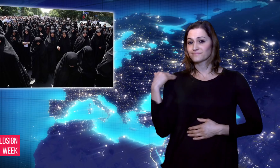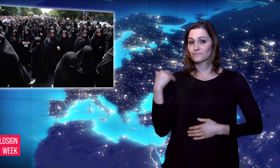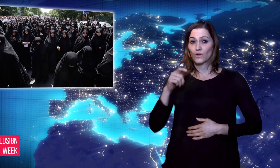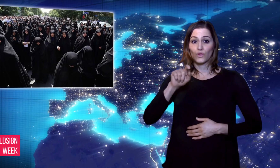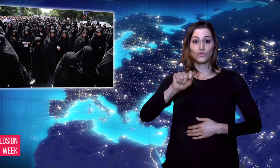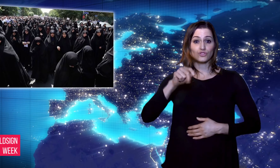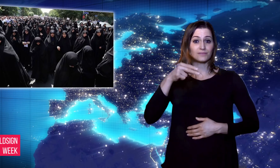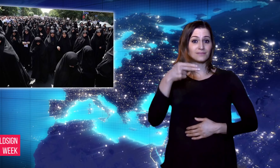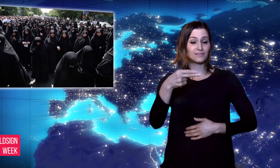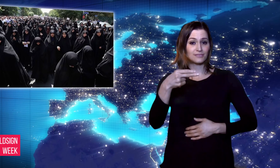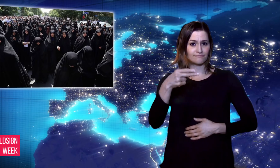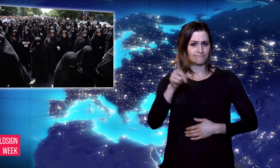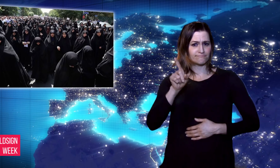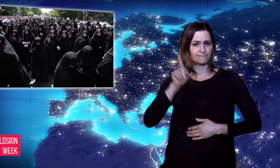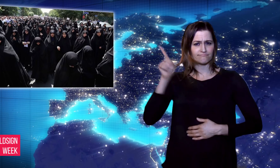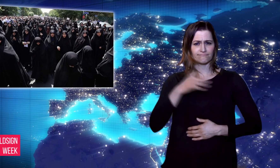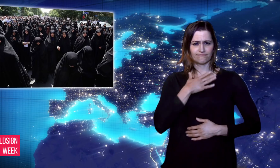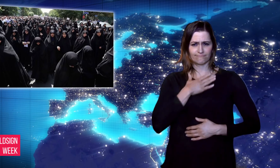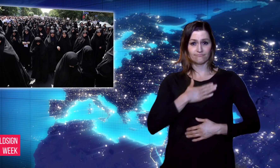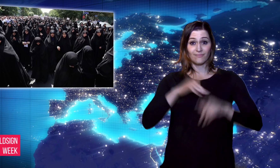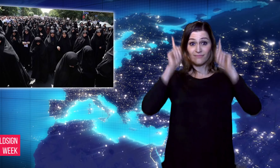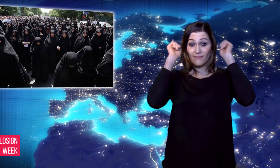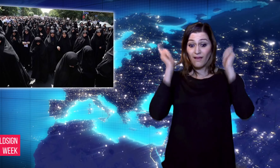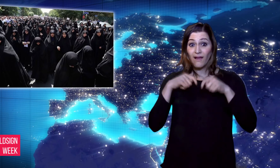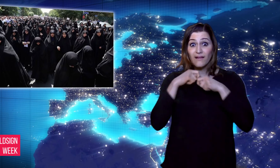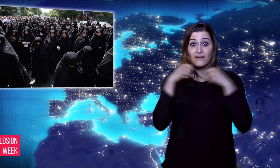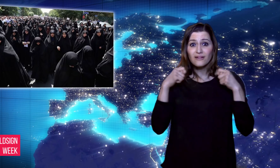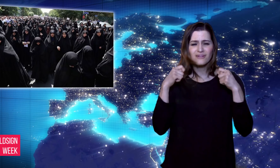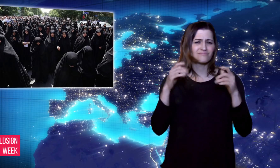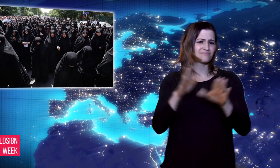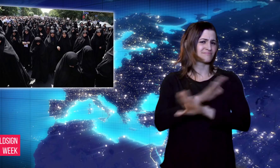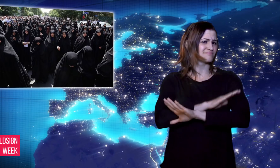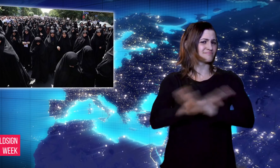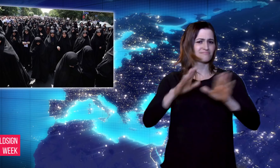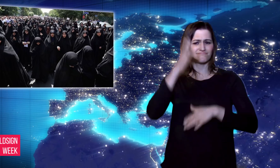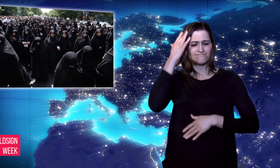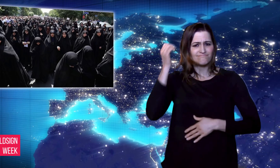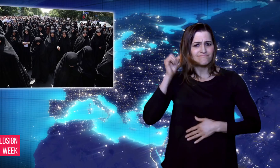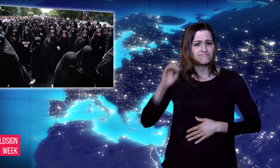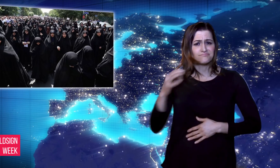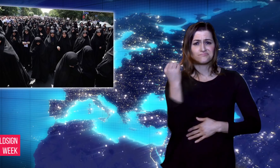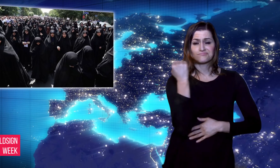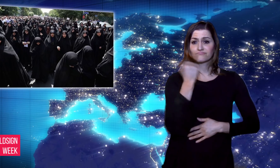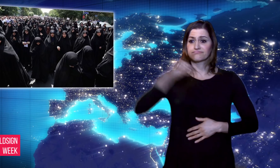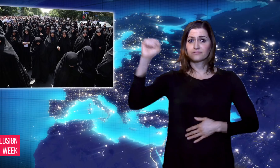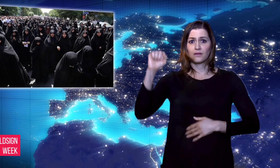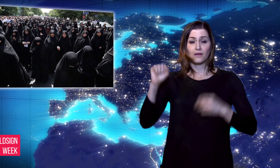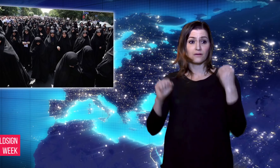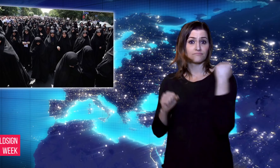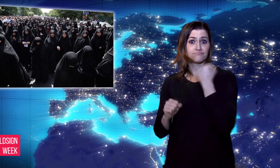Last Thursday, twenty-nine Iranian